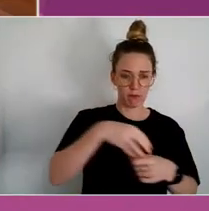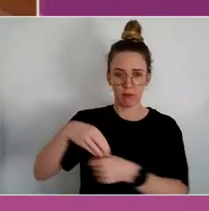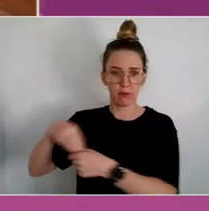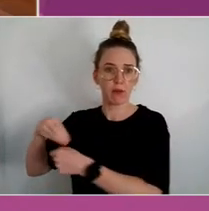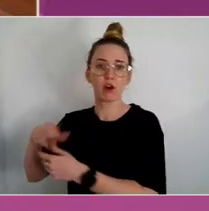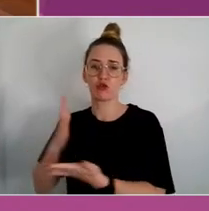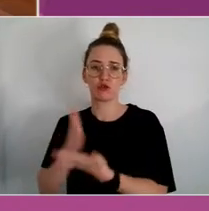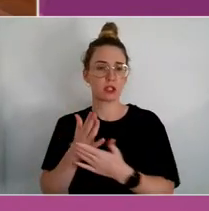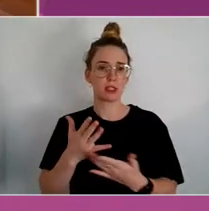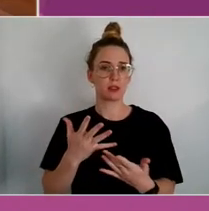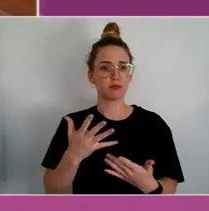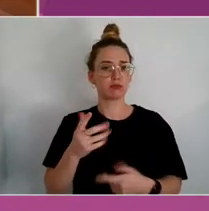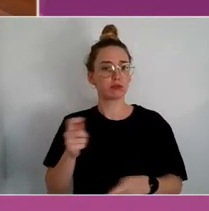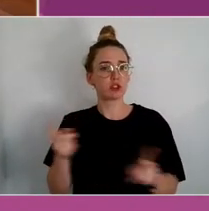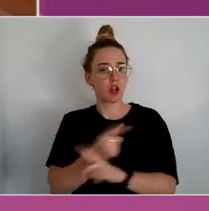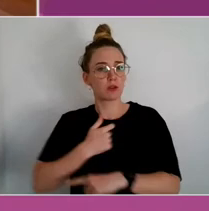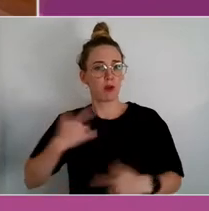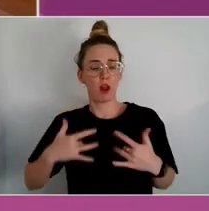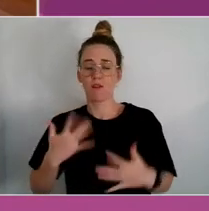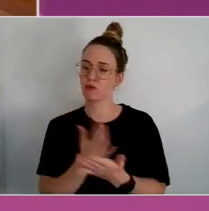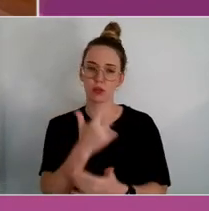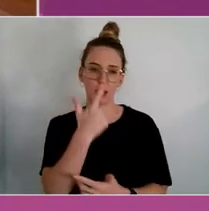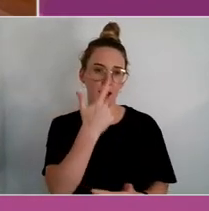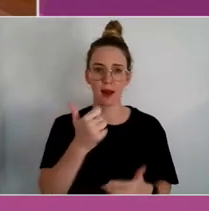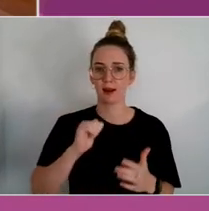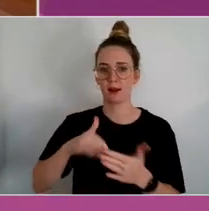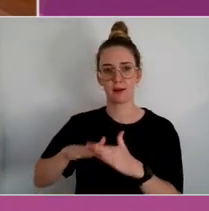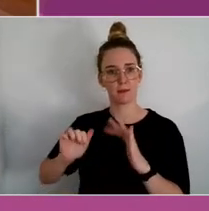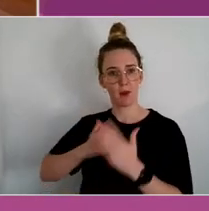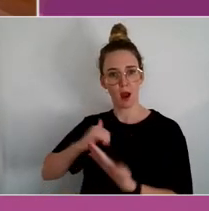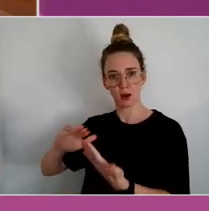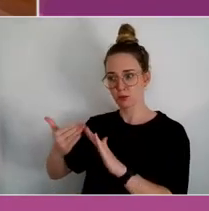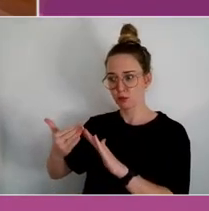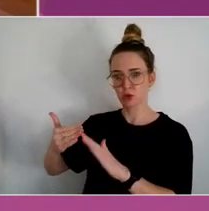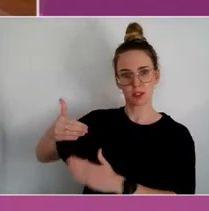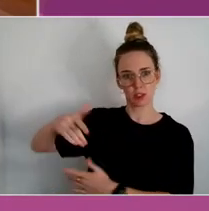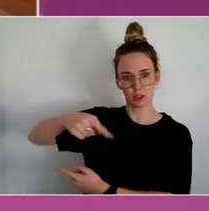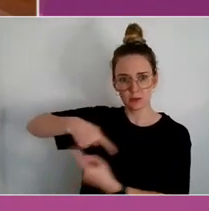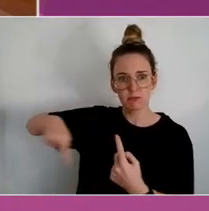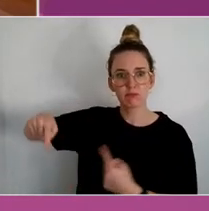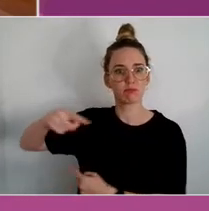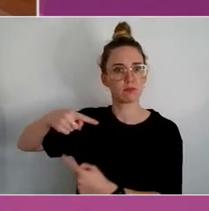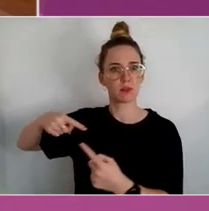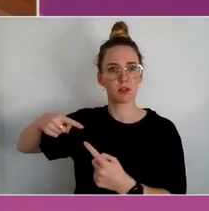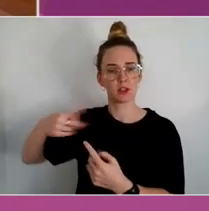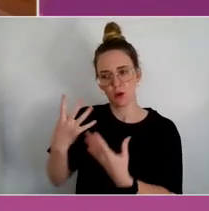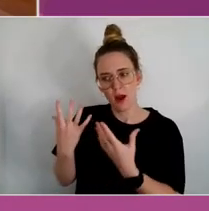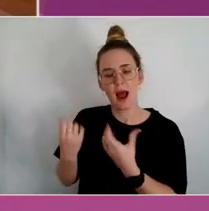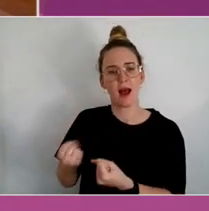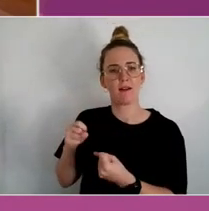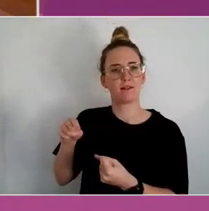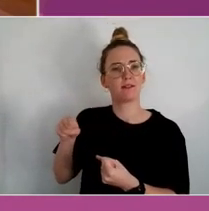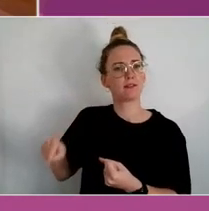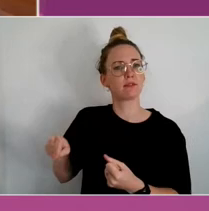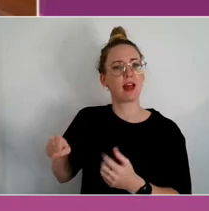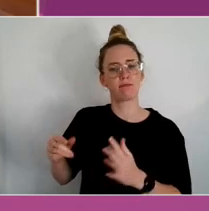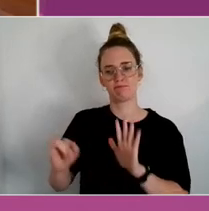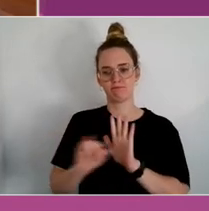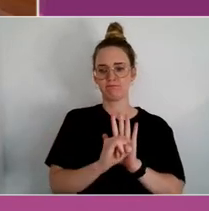I'm one of the lucky people in my community, to be able to have that Teflon coating of culture.